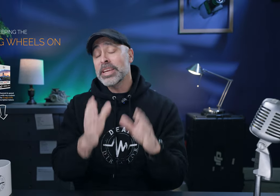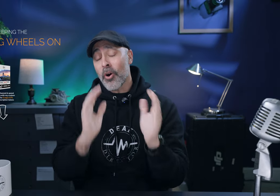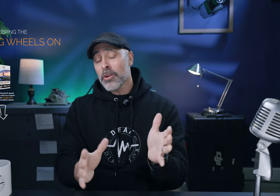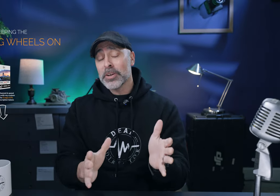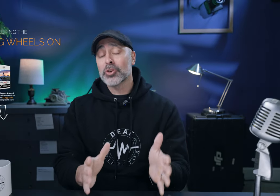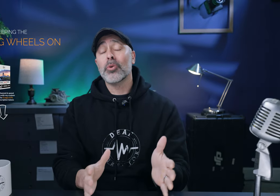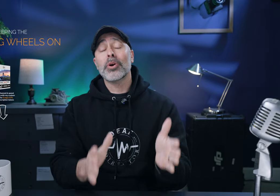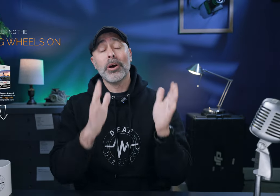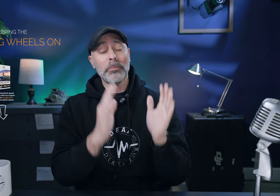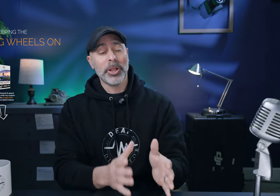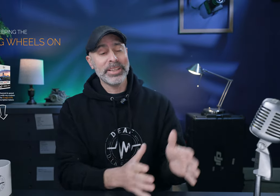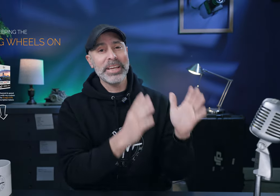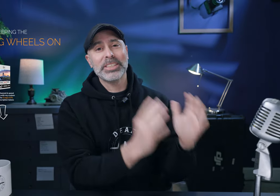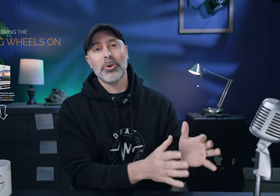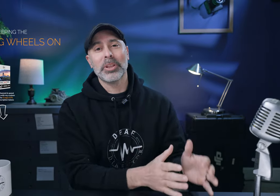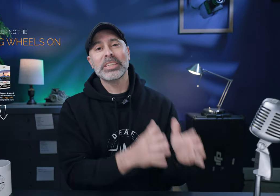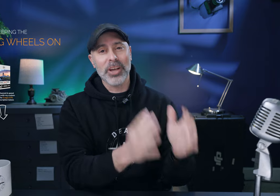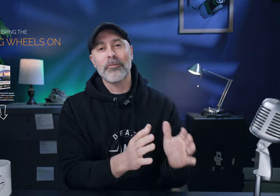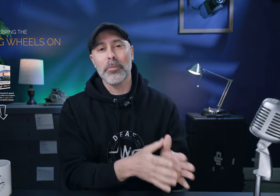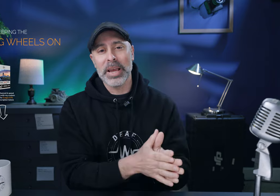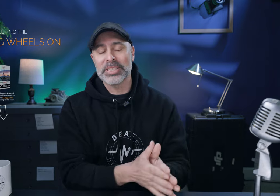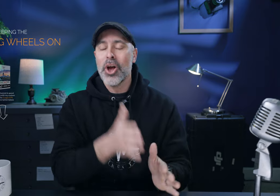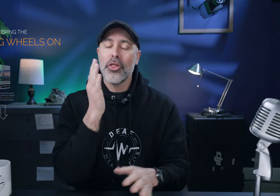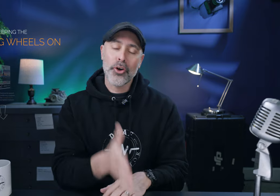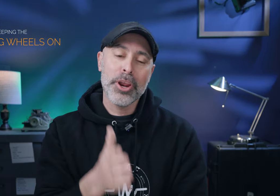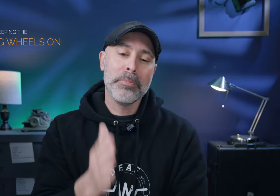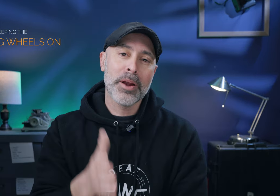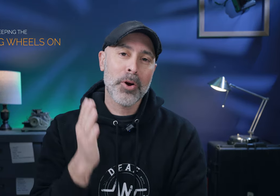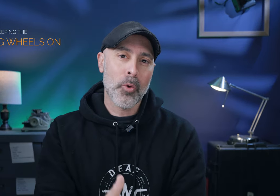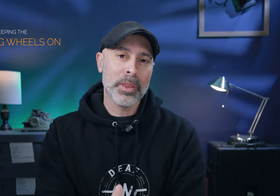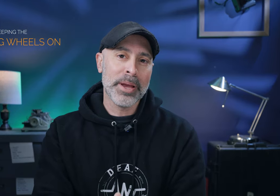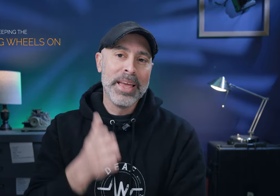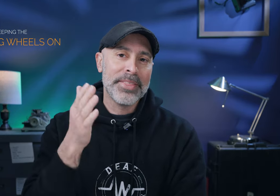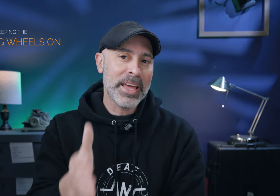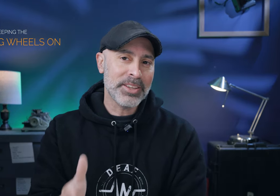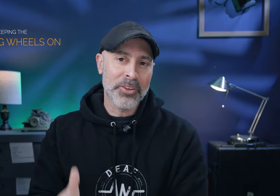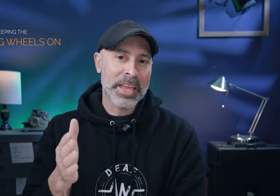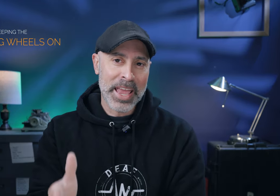the artificial complete and totally software based 30 minute recording limit that is on the